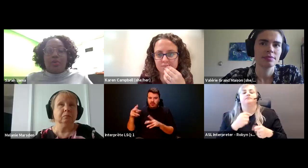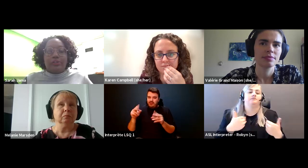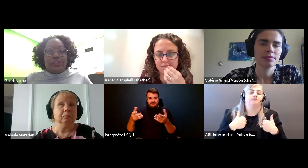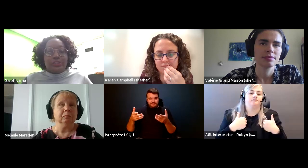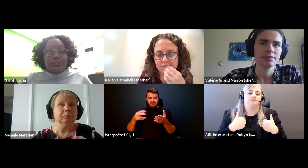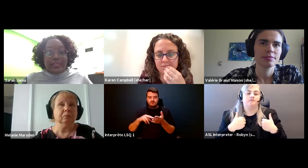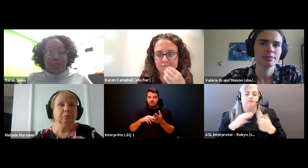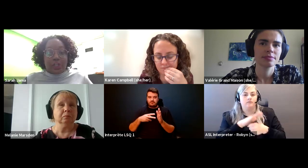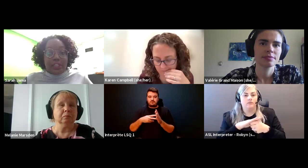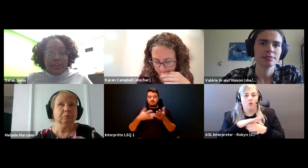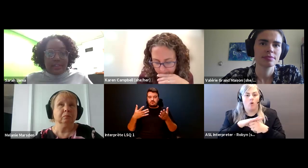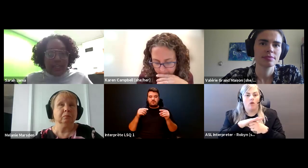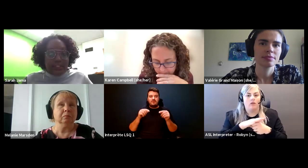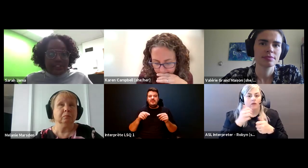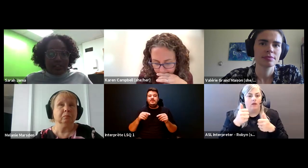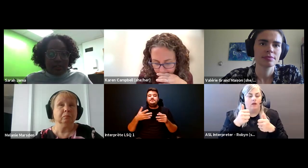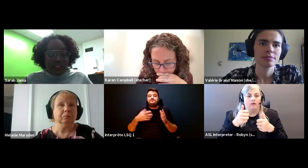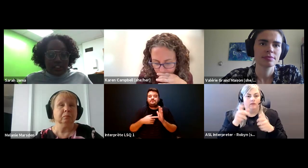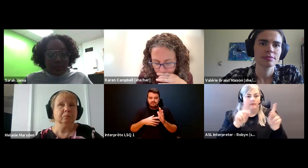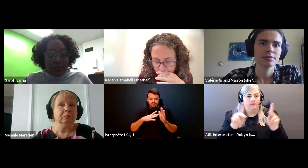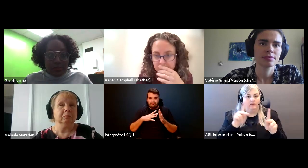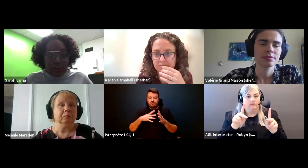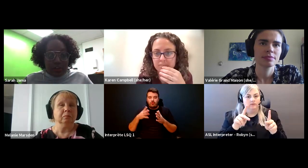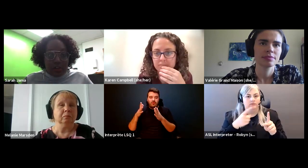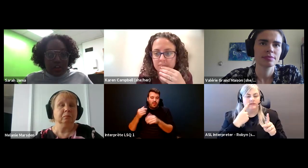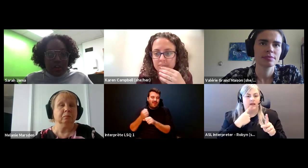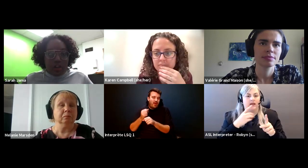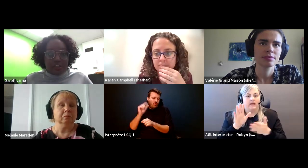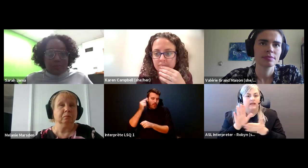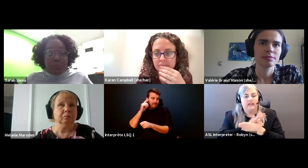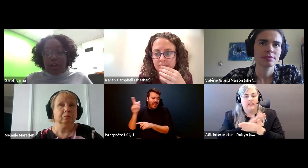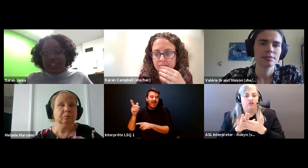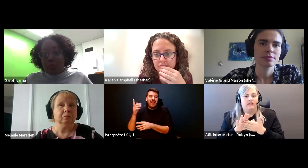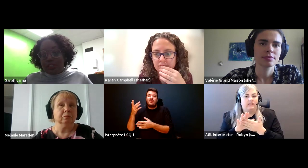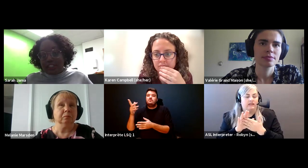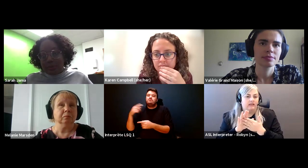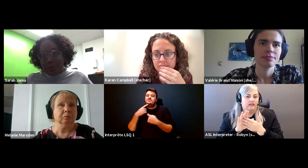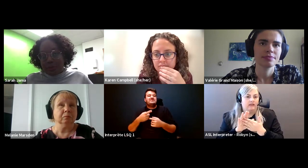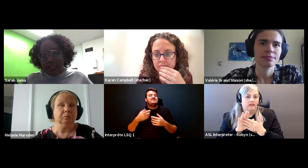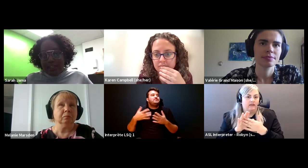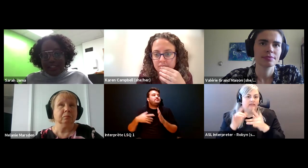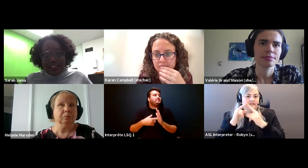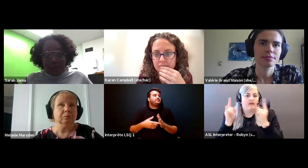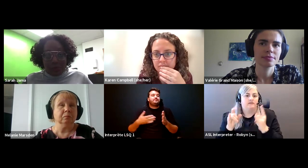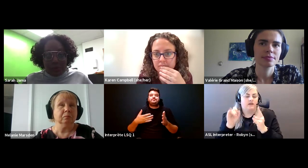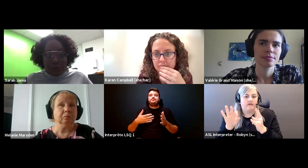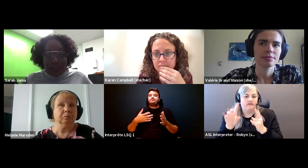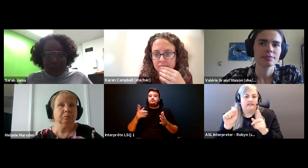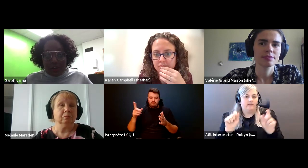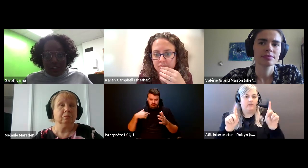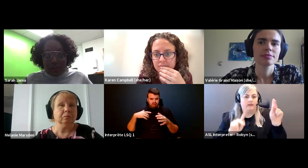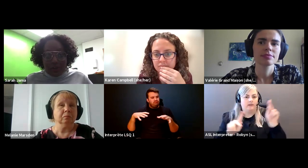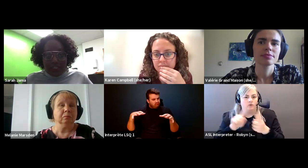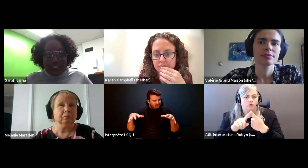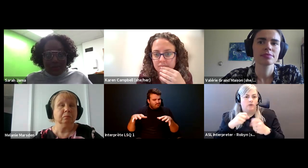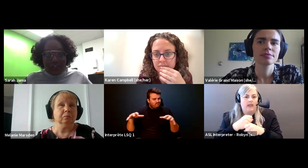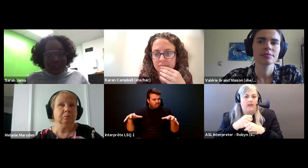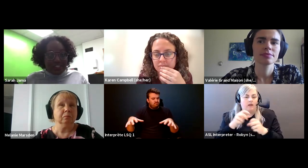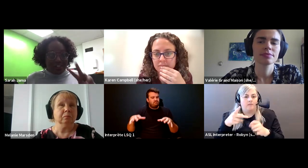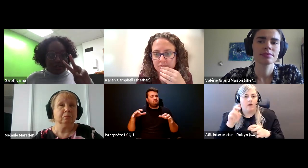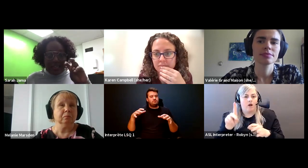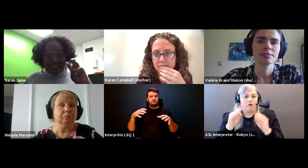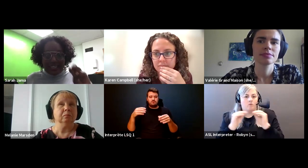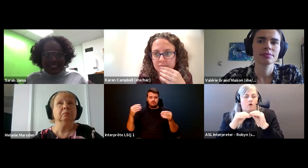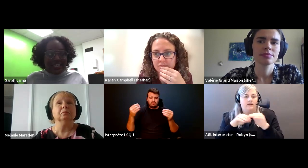Sarah Jama: local officials saying they're clearing tense of disabled people to make parks more accessible and these disabled people don't have anywhere to go so they're using the term access.